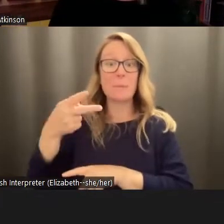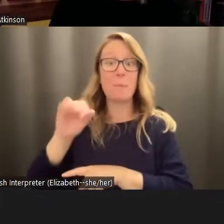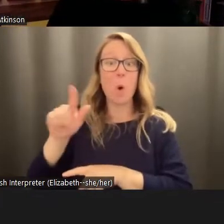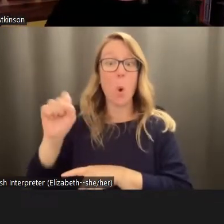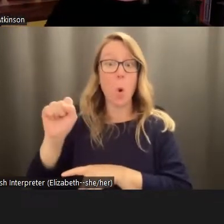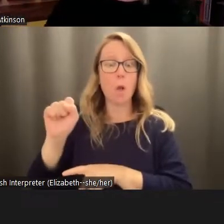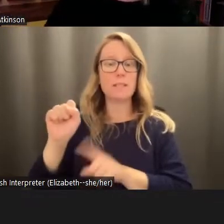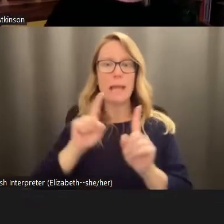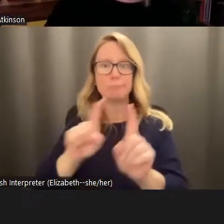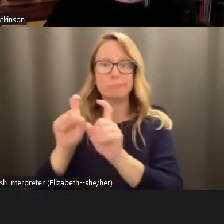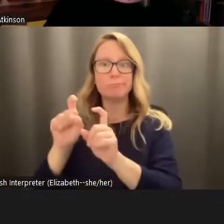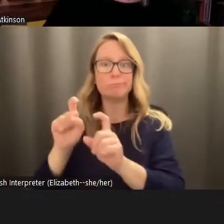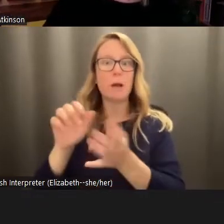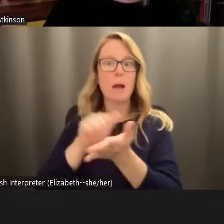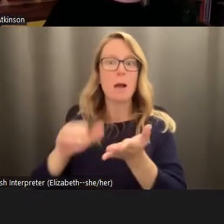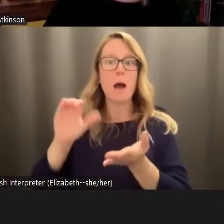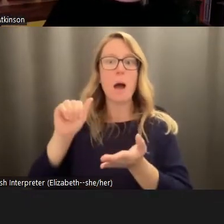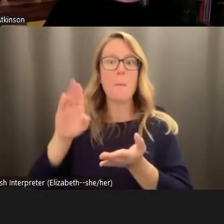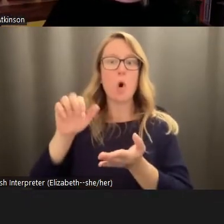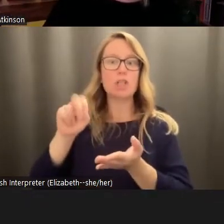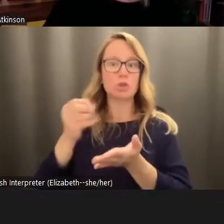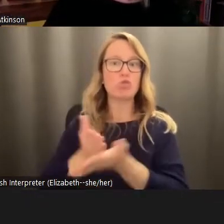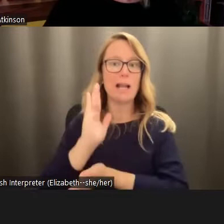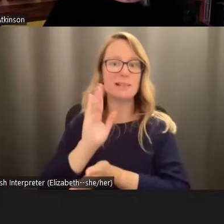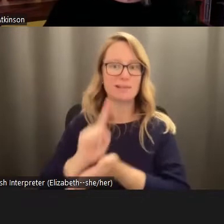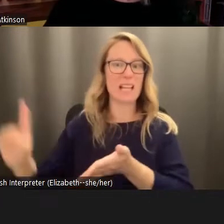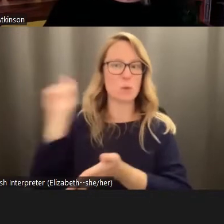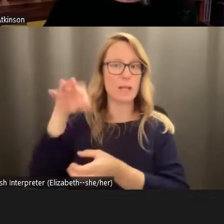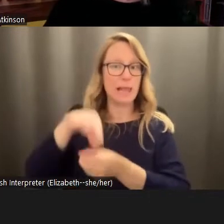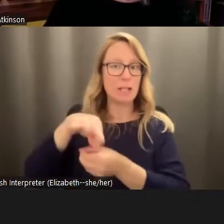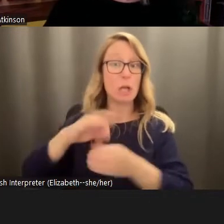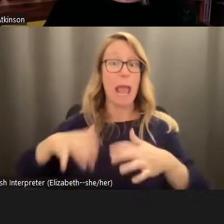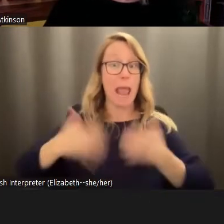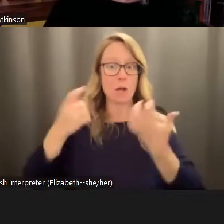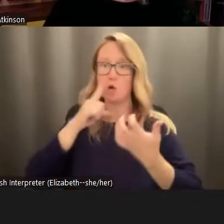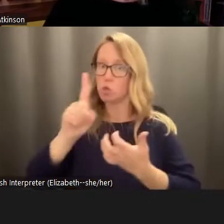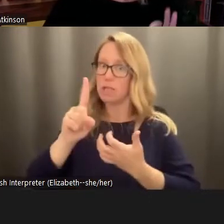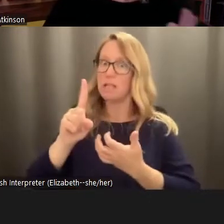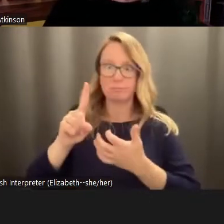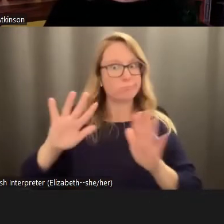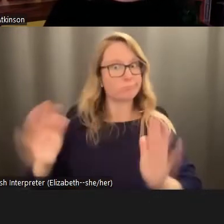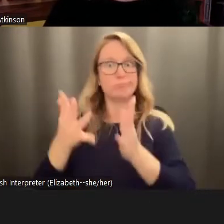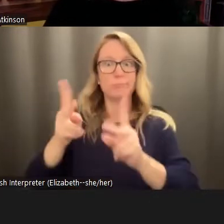about abortion rights. In last week's election, anger really got people to show up. So I don't want to dismiss that